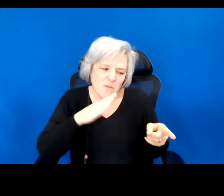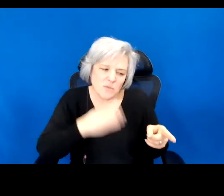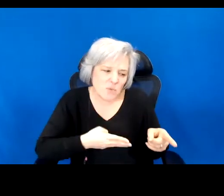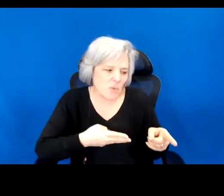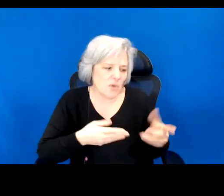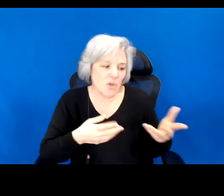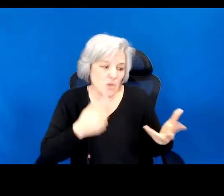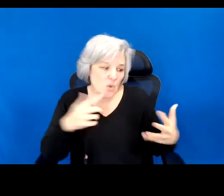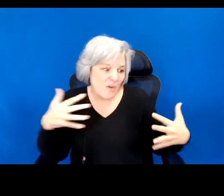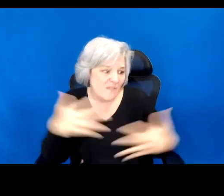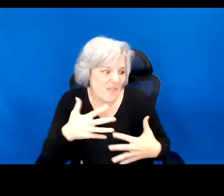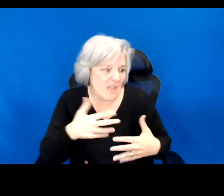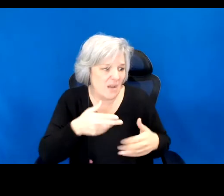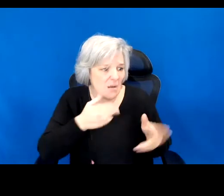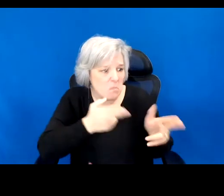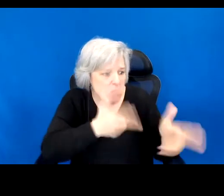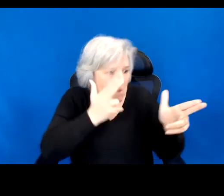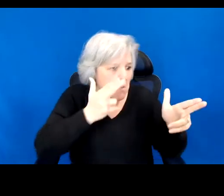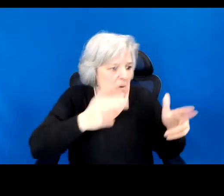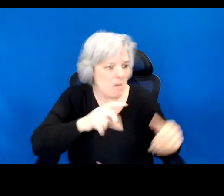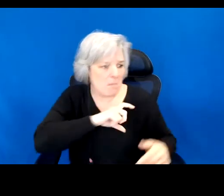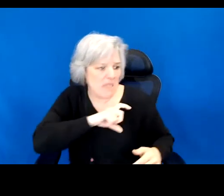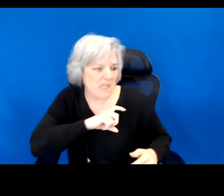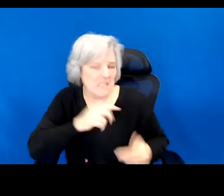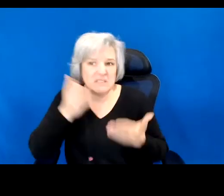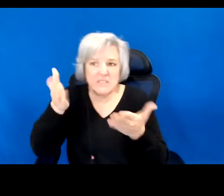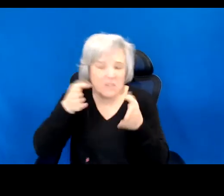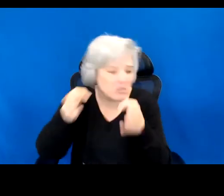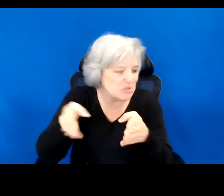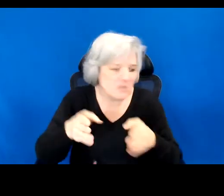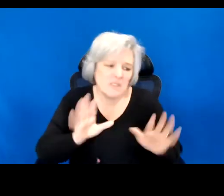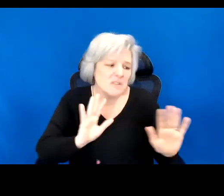will be gunned down with by police in the streets, or that you'll be metabolized by